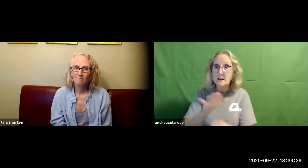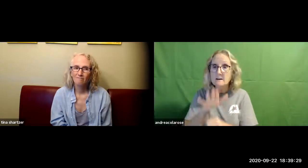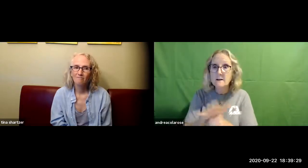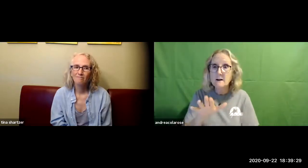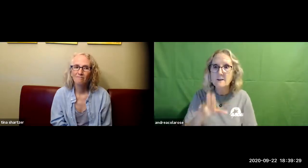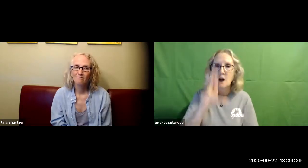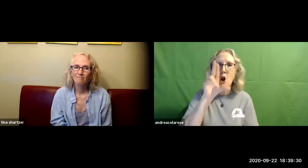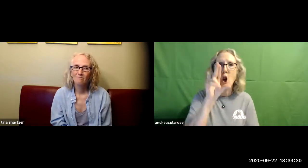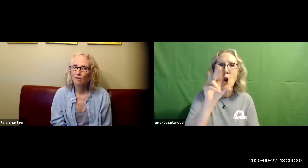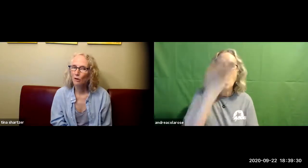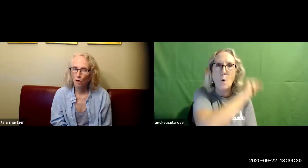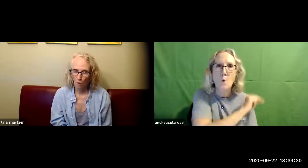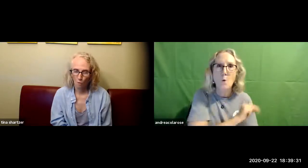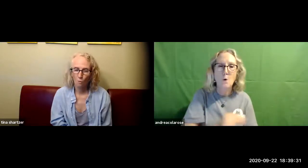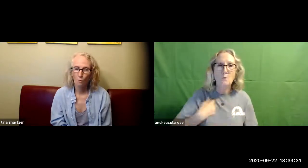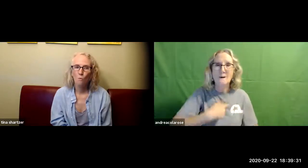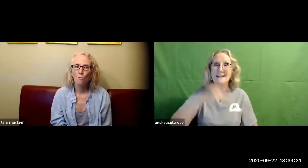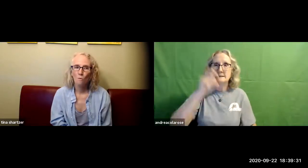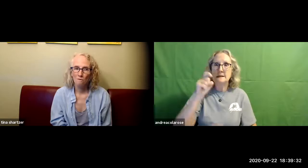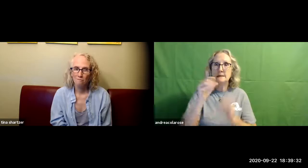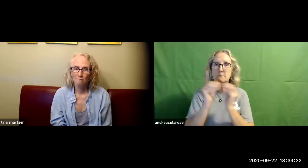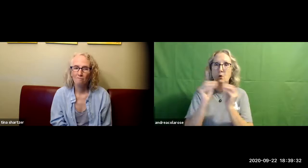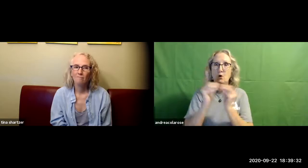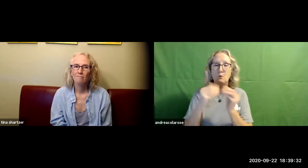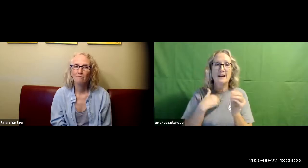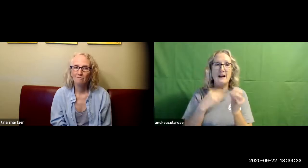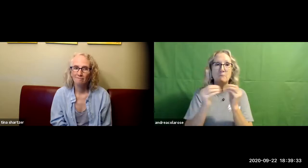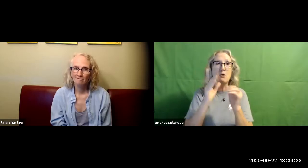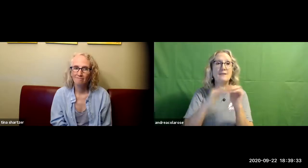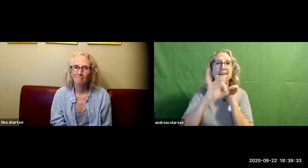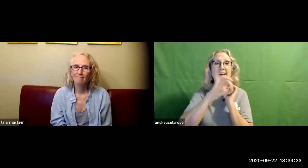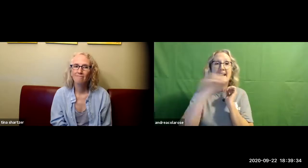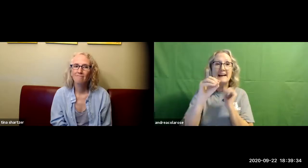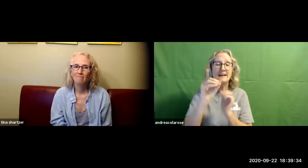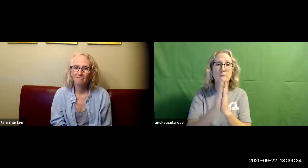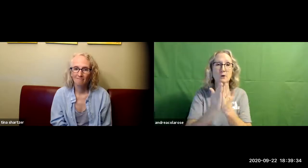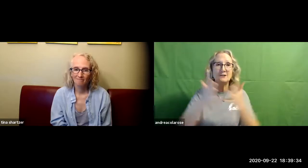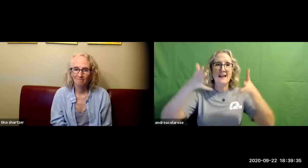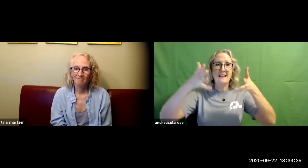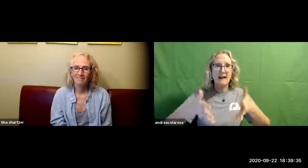helped us so far